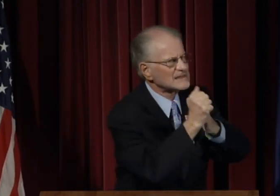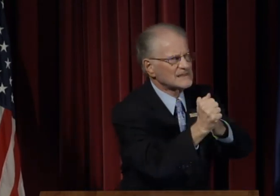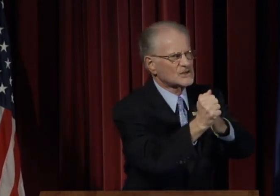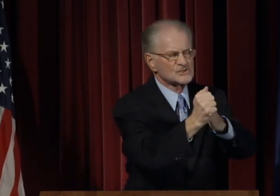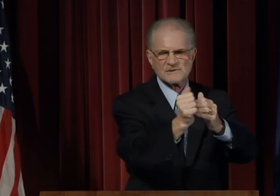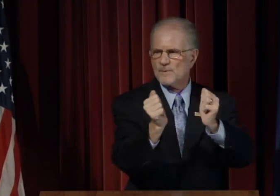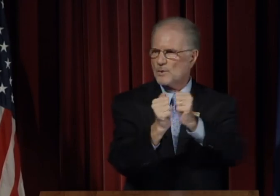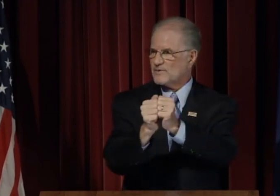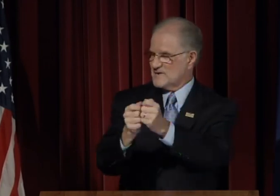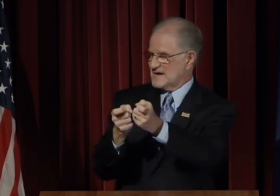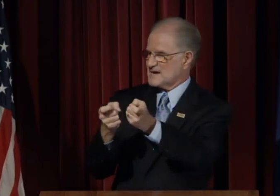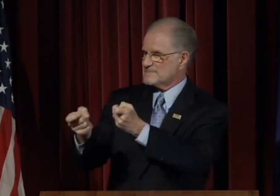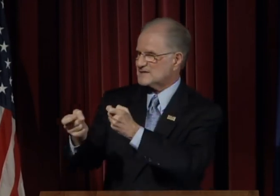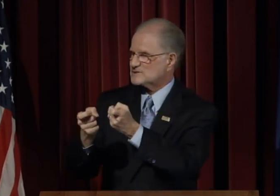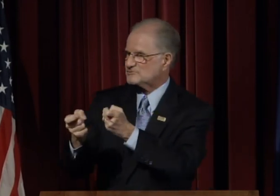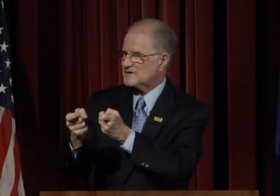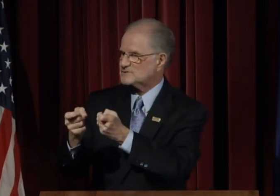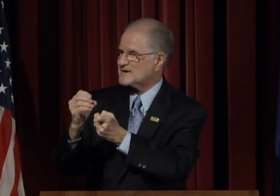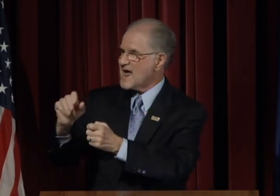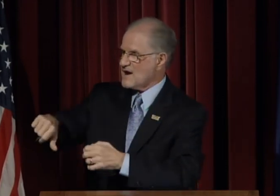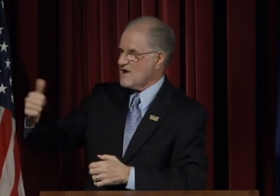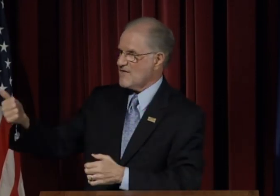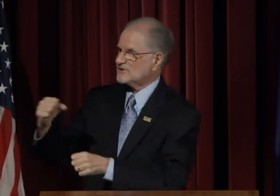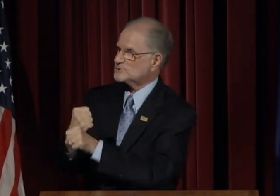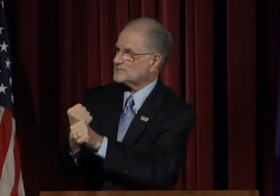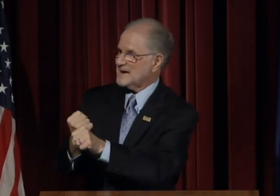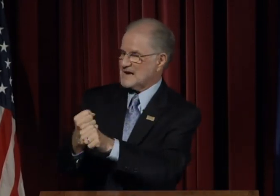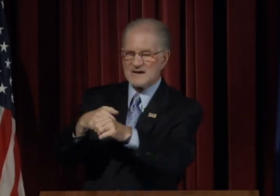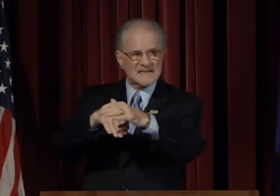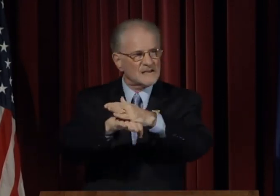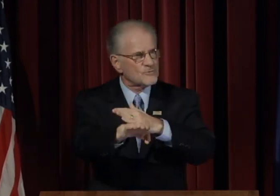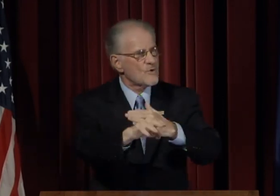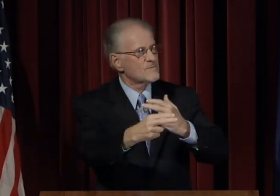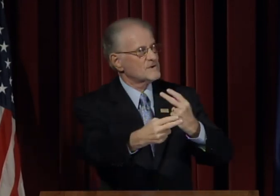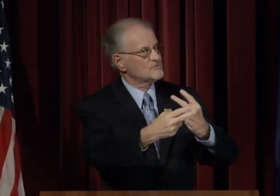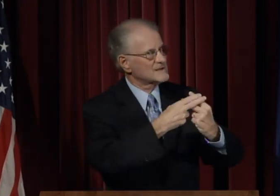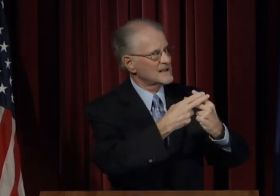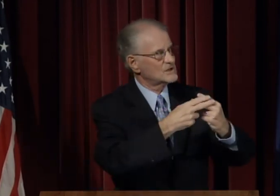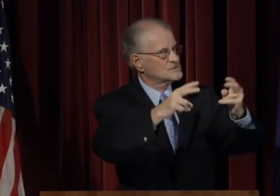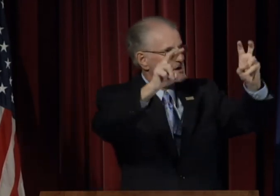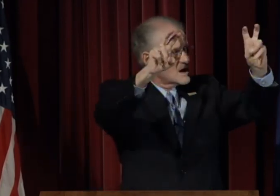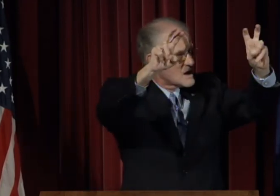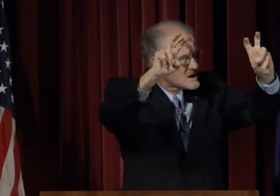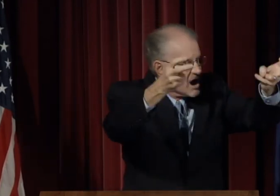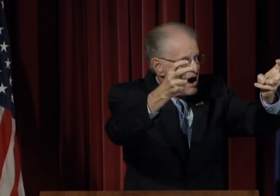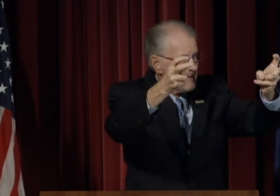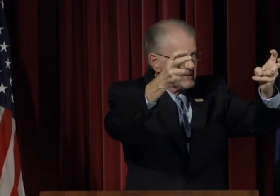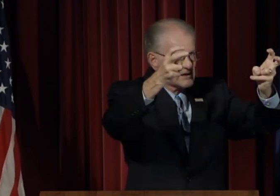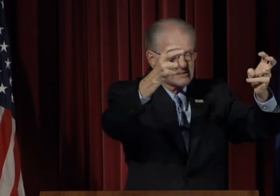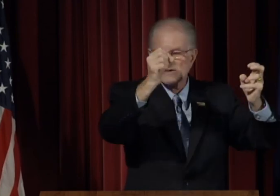We ask that our Faculty Senate take the leadership with the administration and others to make enrollment